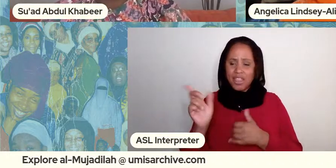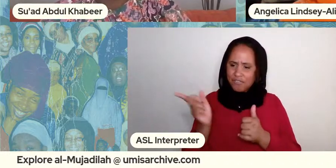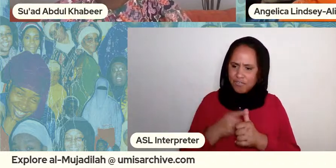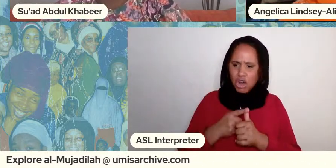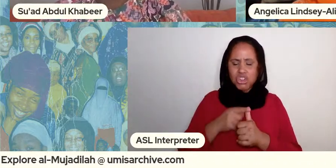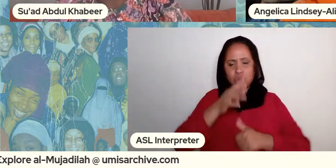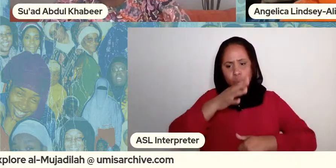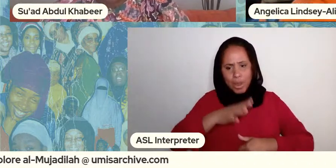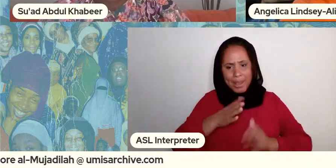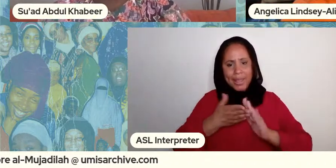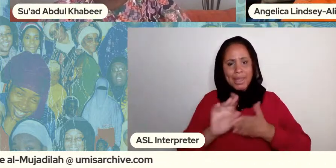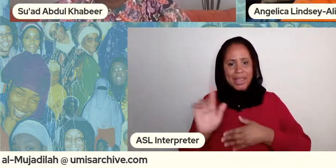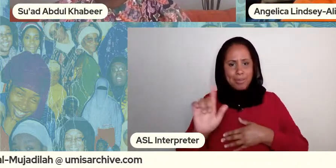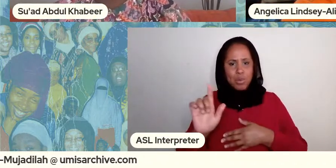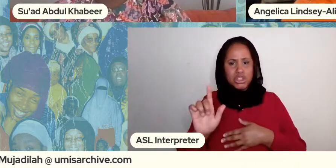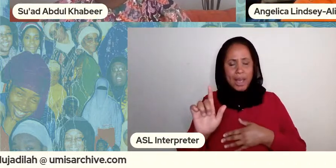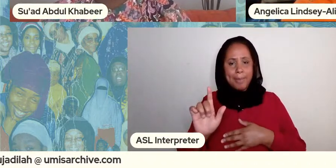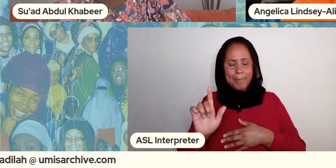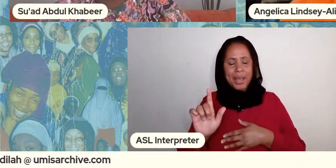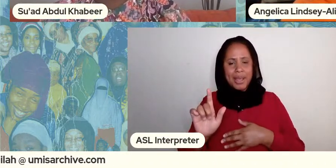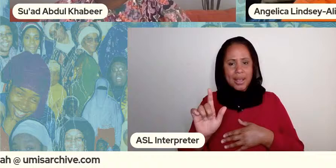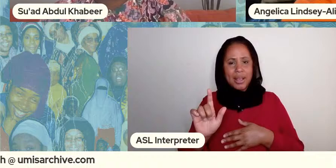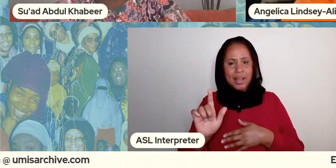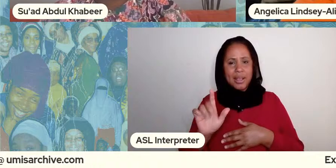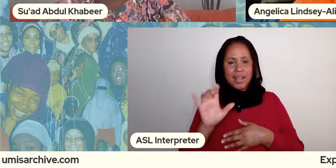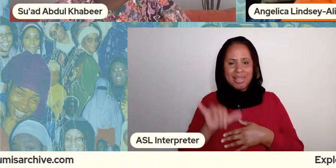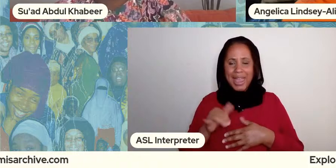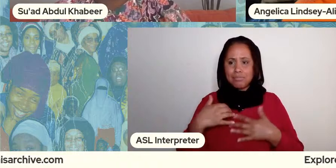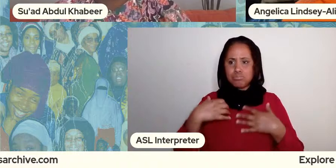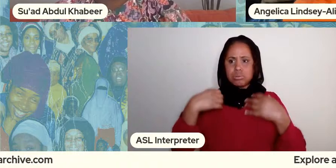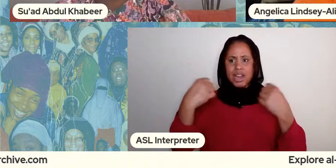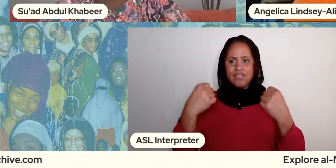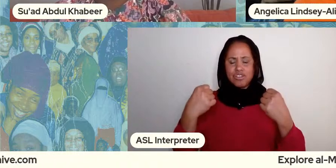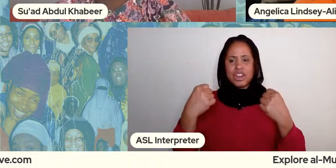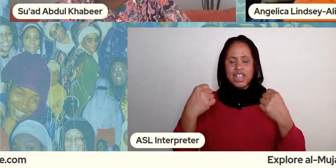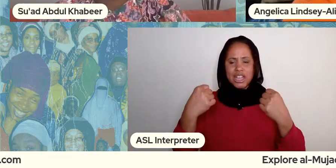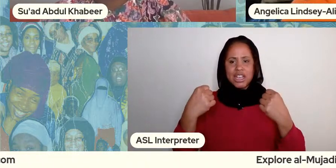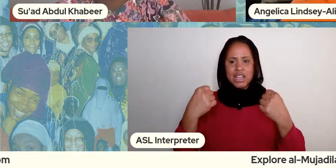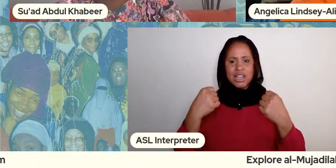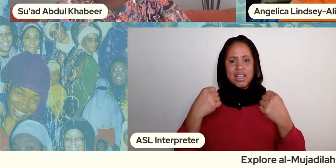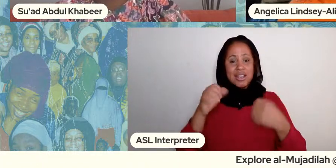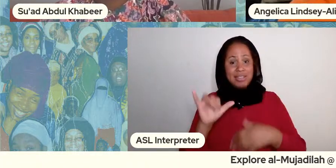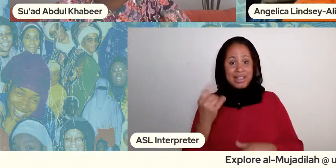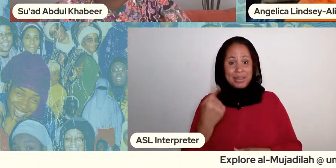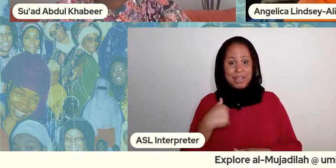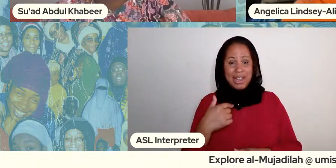deck right you know that that bravery and that courage is something that i find so inspiring and